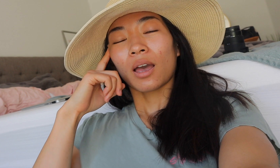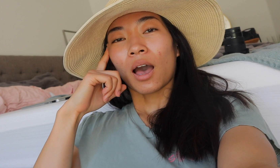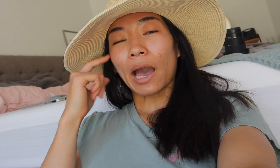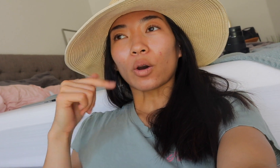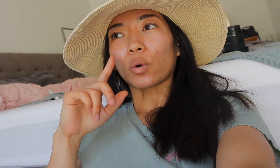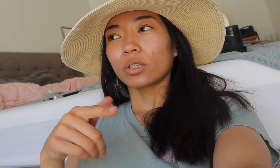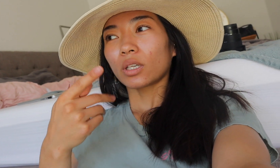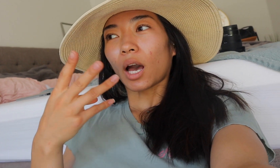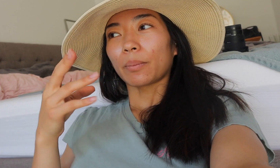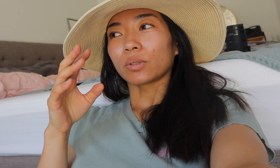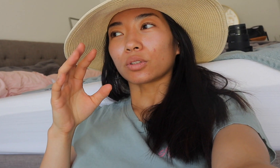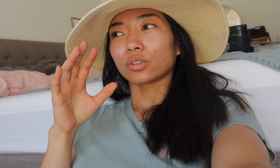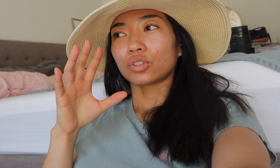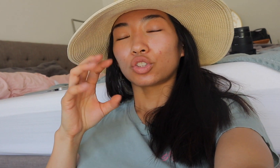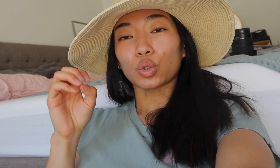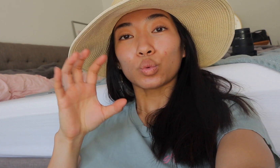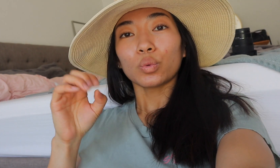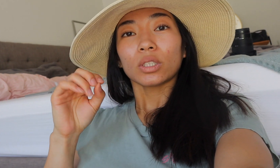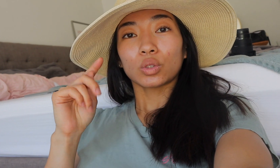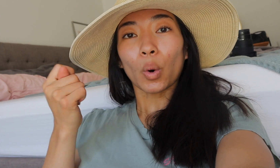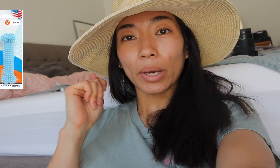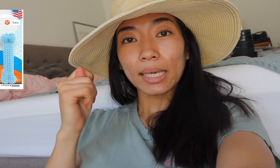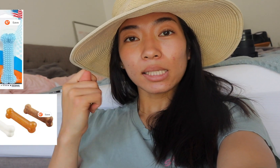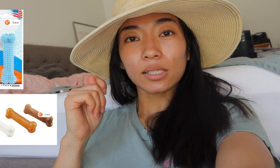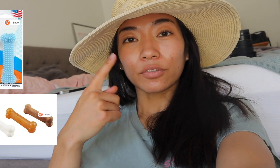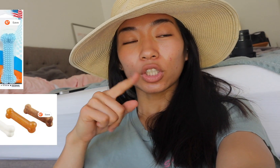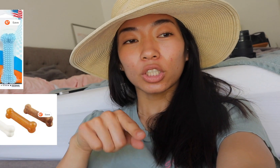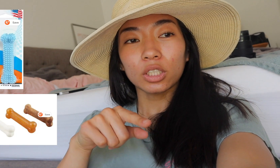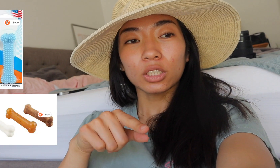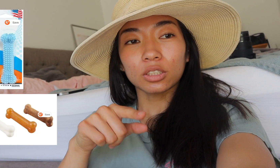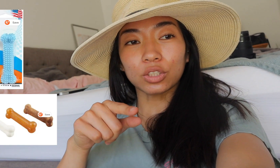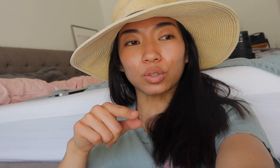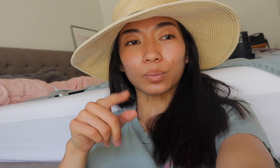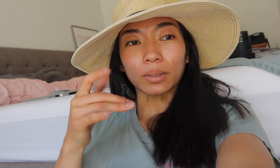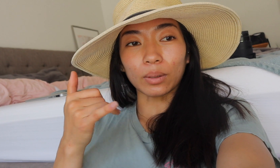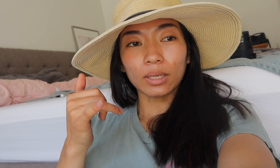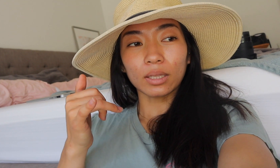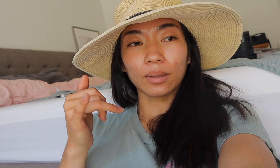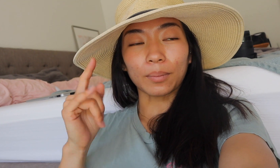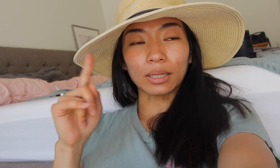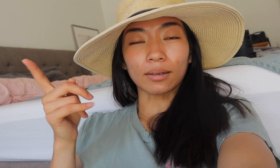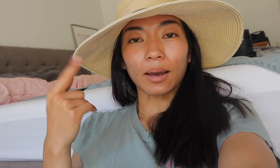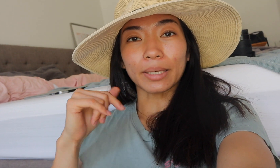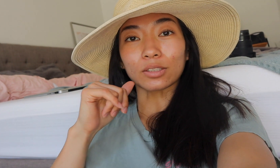I ordered a couple chew toys for her to play with but they're coming